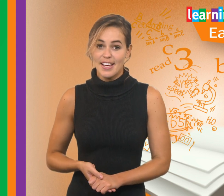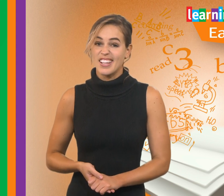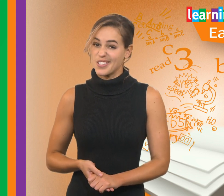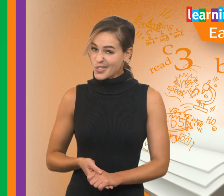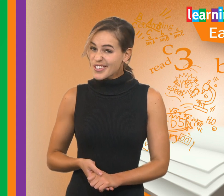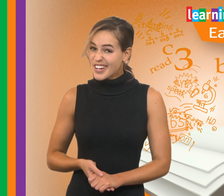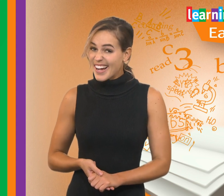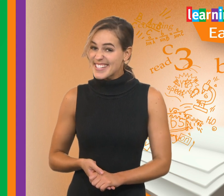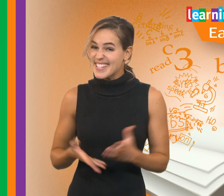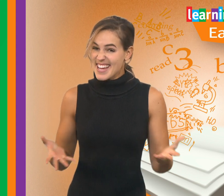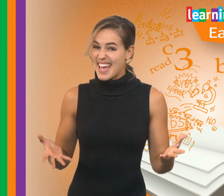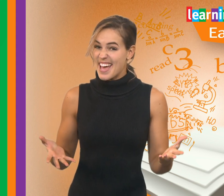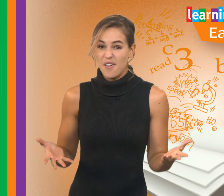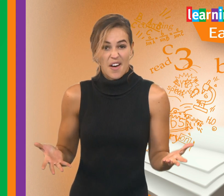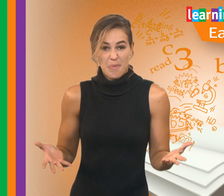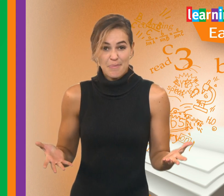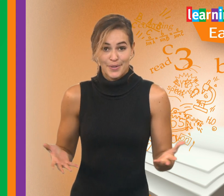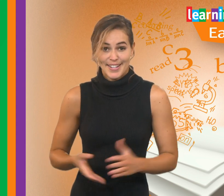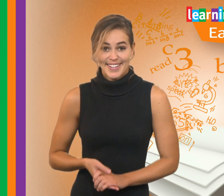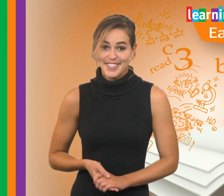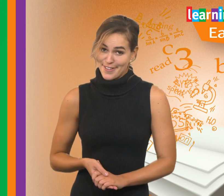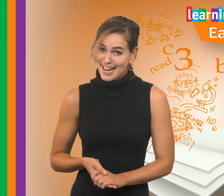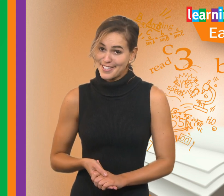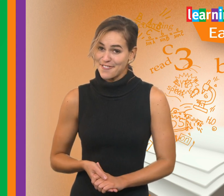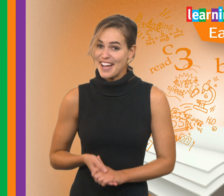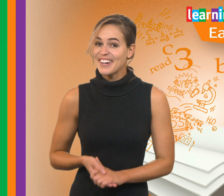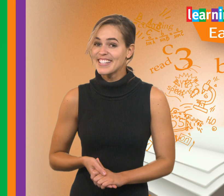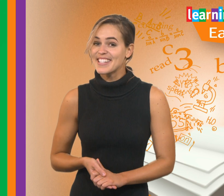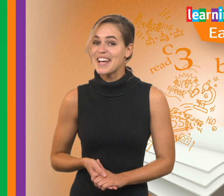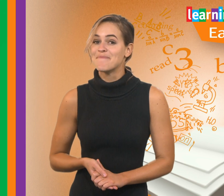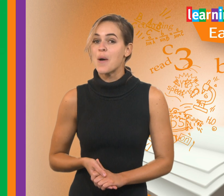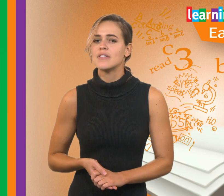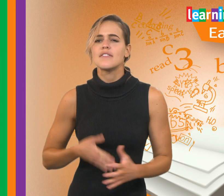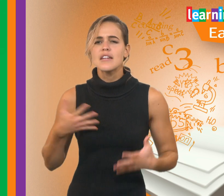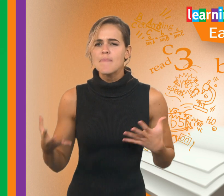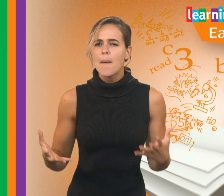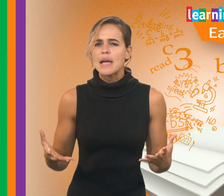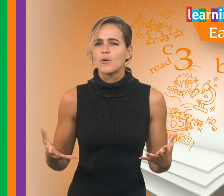It’s also kind to take care of other people. So next, we’re going to take a moment to think about people